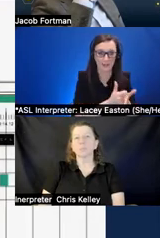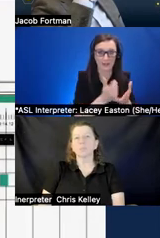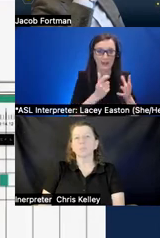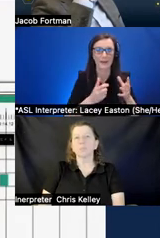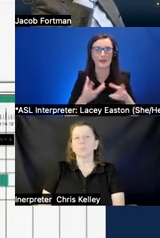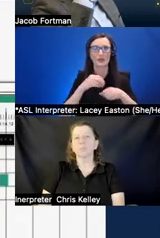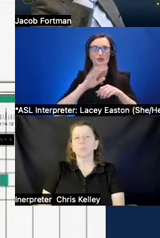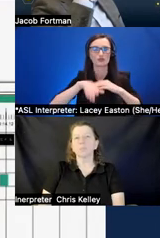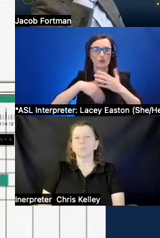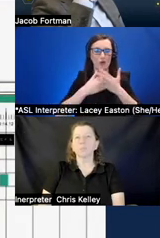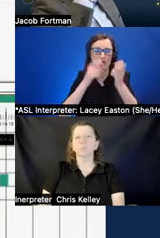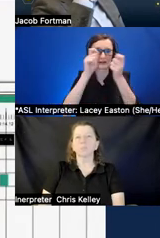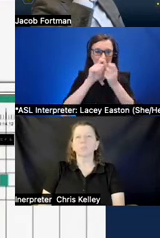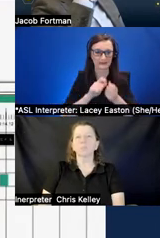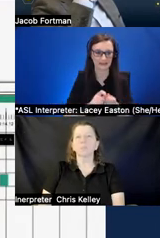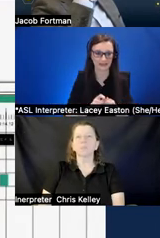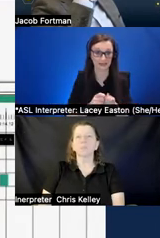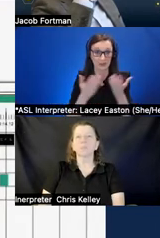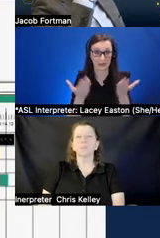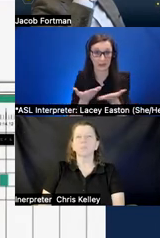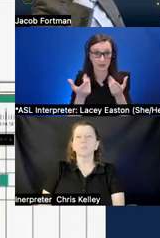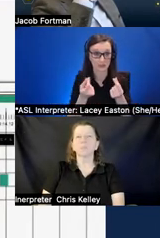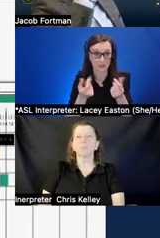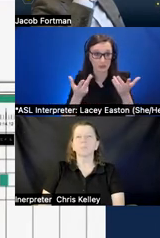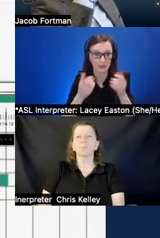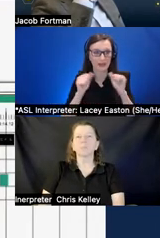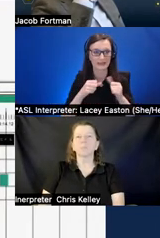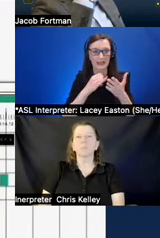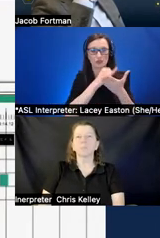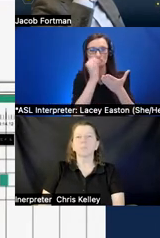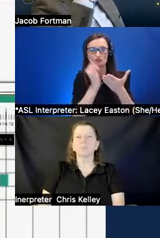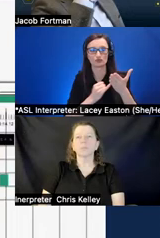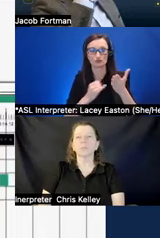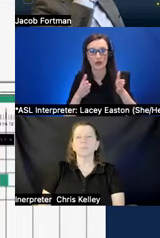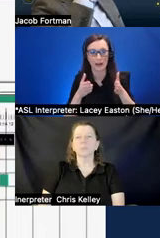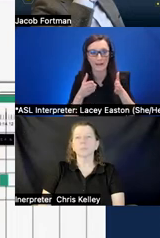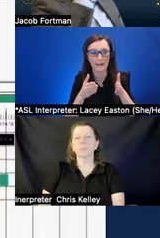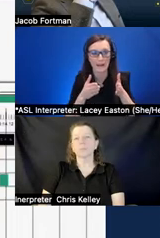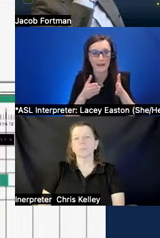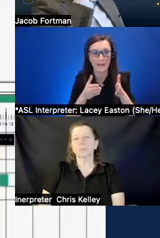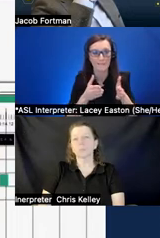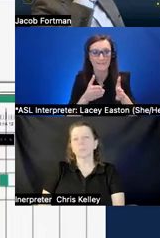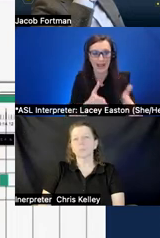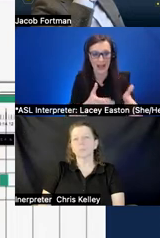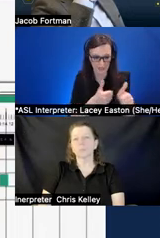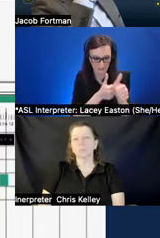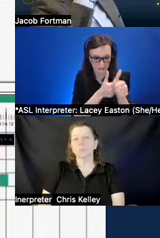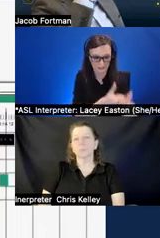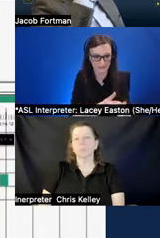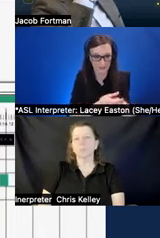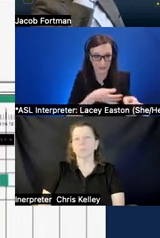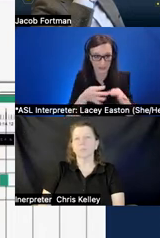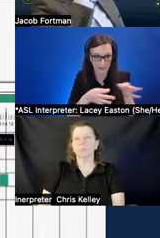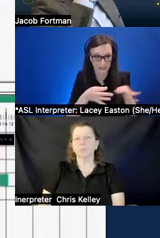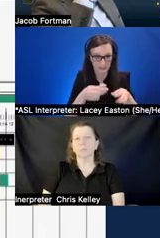here what they are doing is they can draw a path following a description in the spatial view and